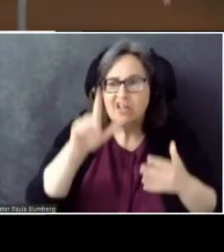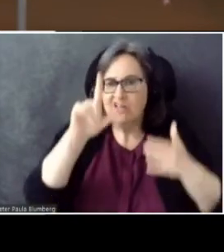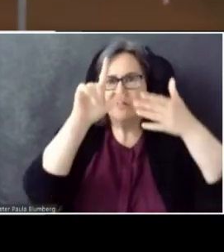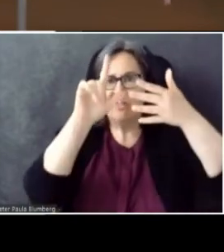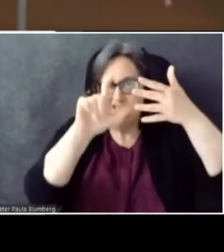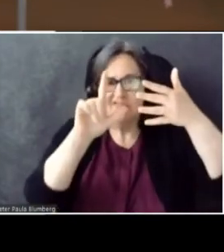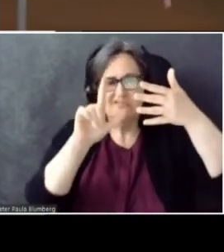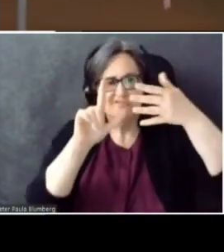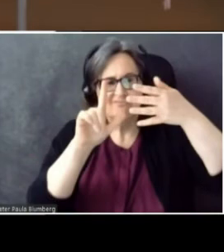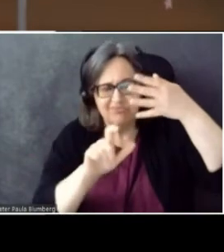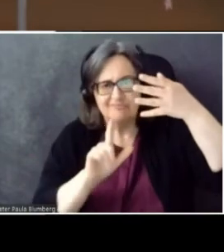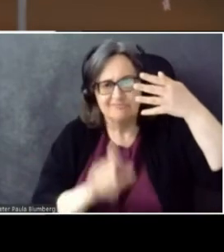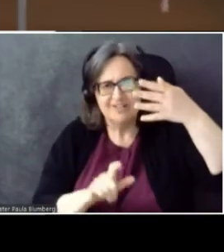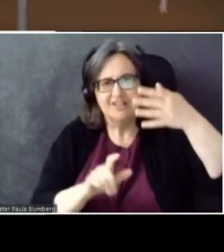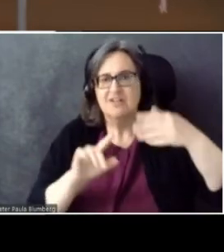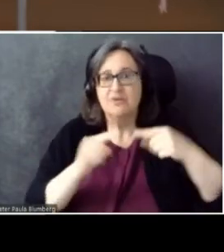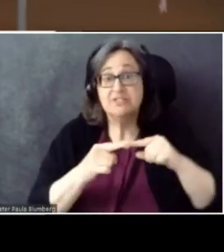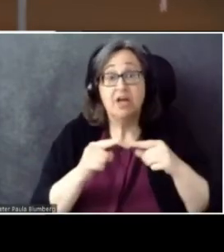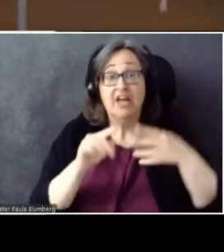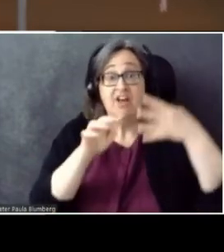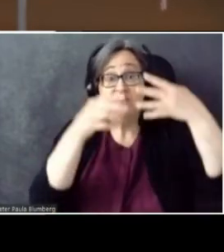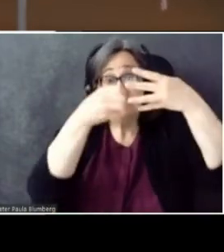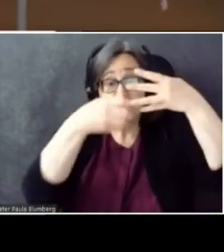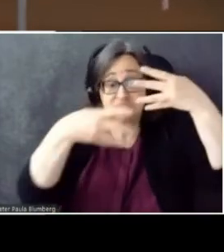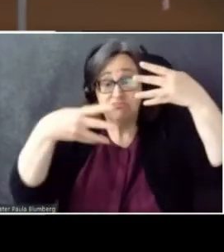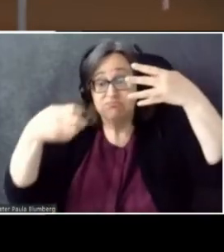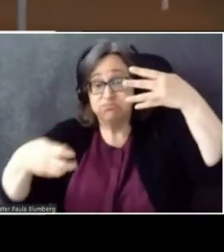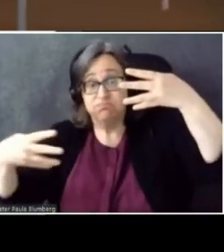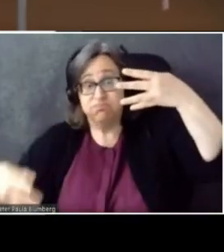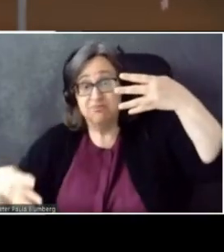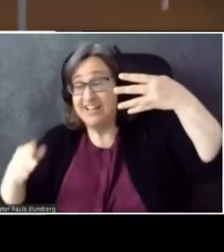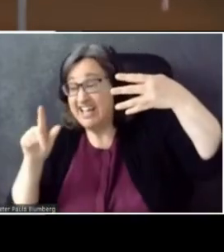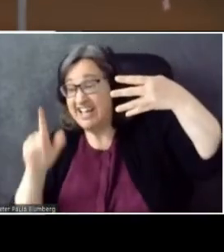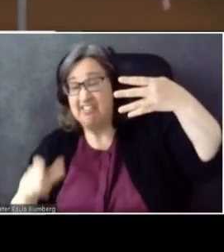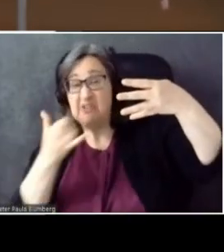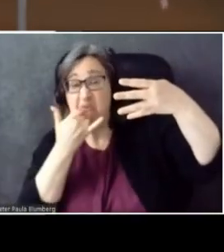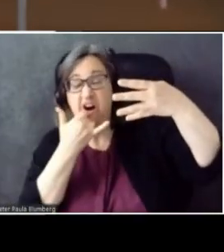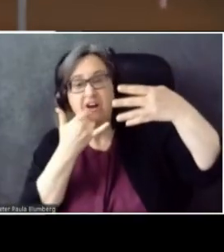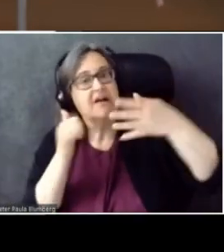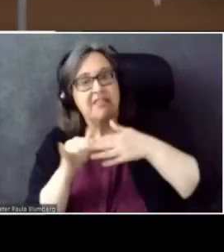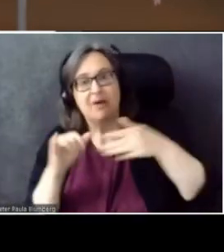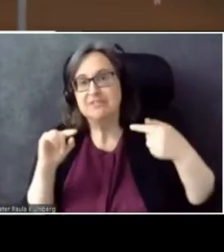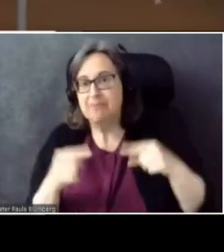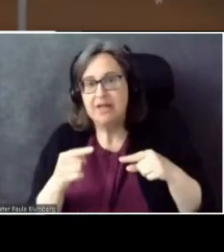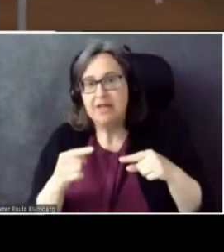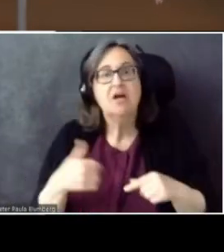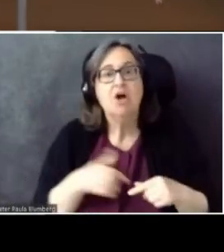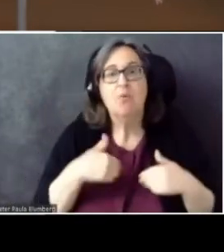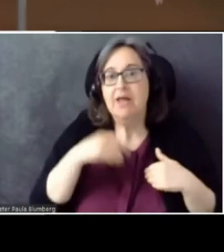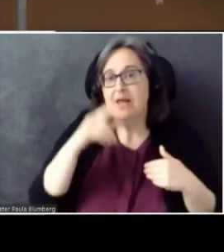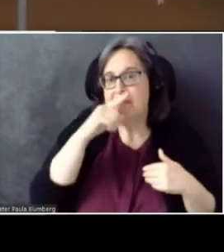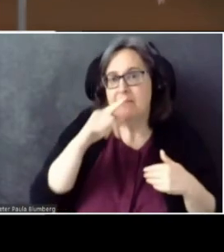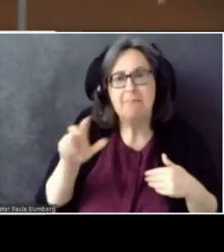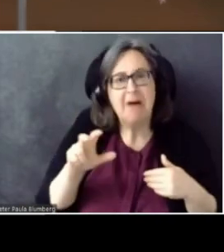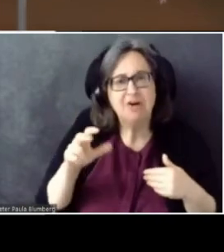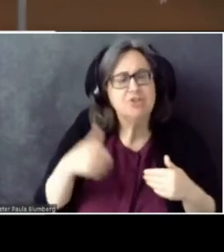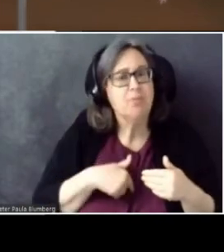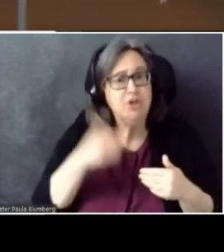Misclicking out of a nested menu was an even bigger pain. And we had the mouse, and we knew it was going to be amazing, but it took a while.